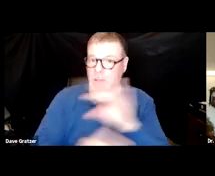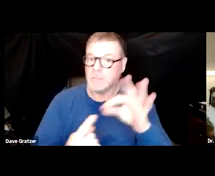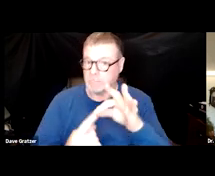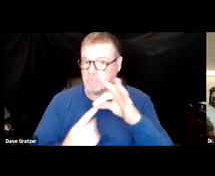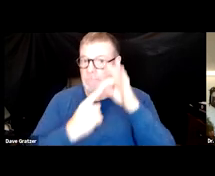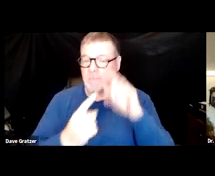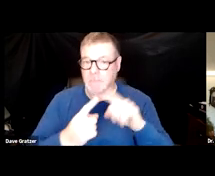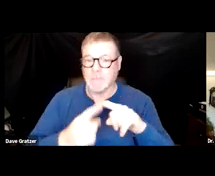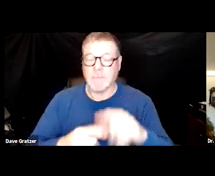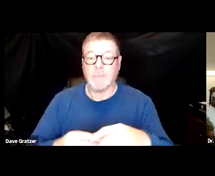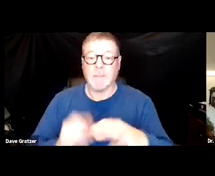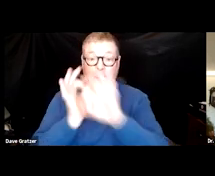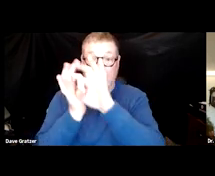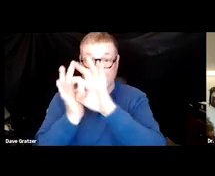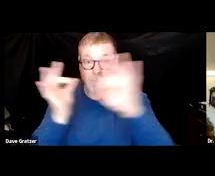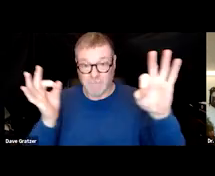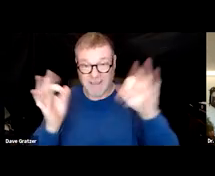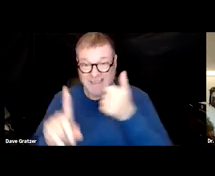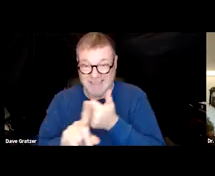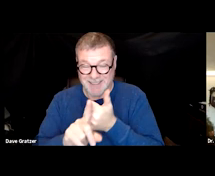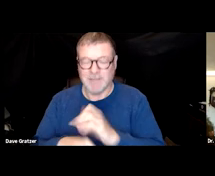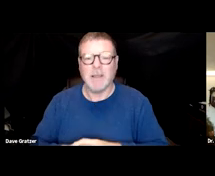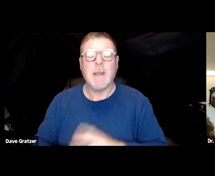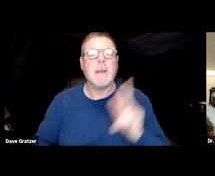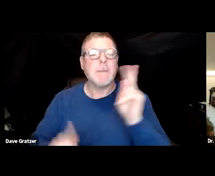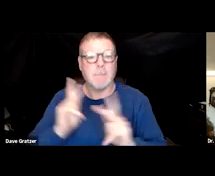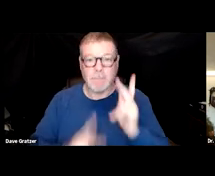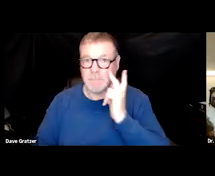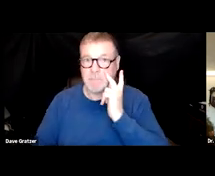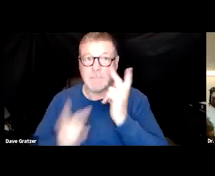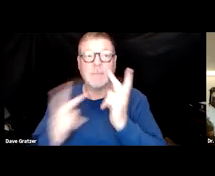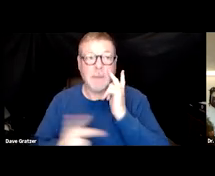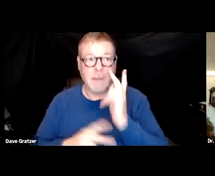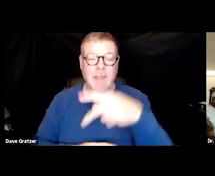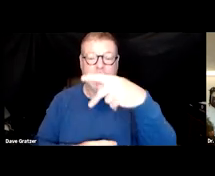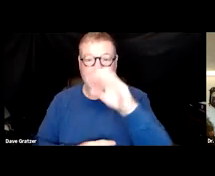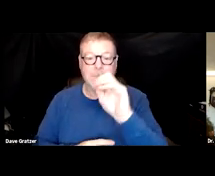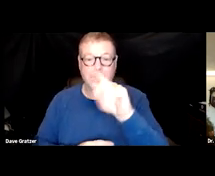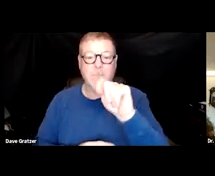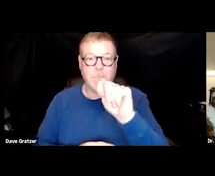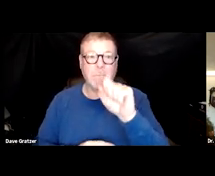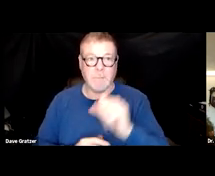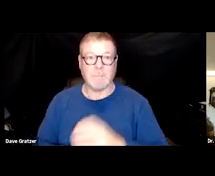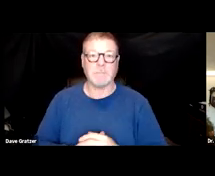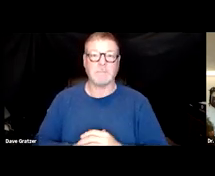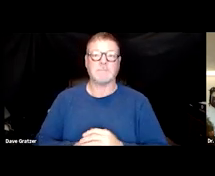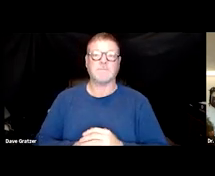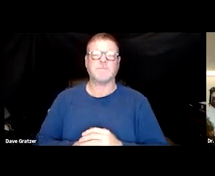Vessels themselves and so I think people have seen POTS which is Postural Orthostatic Tachycardia Syndrome